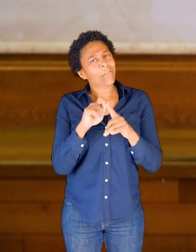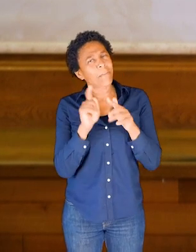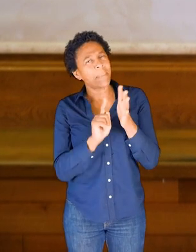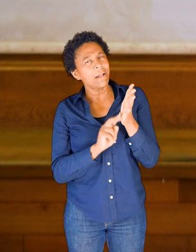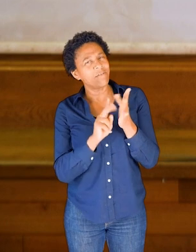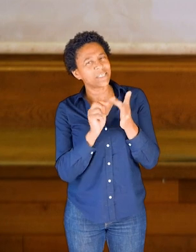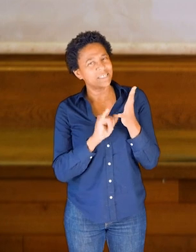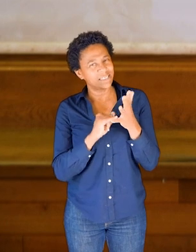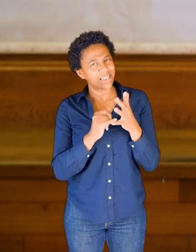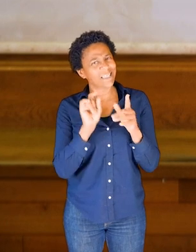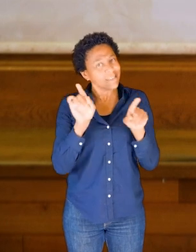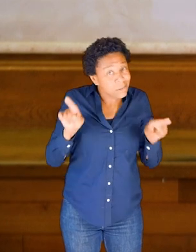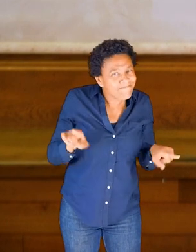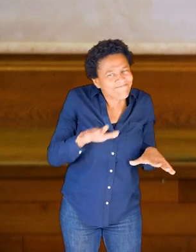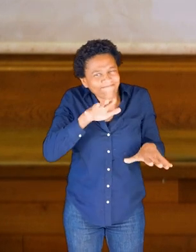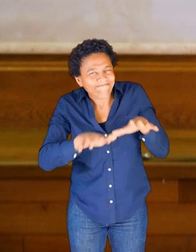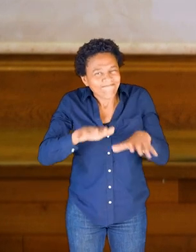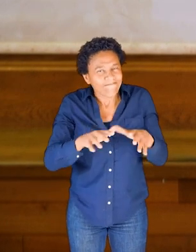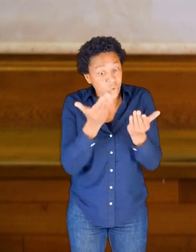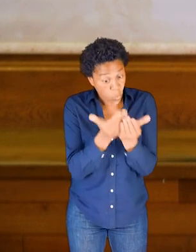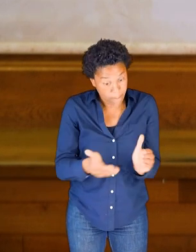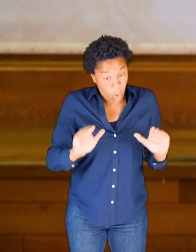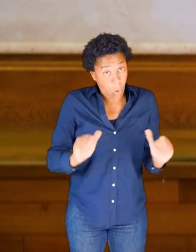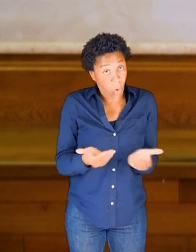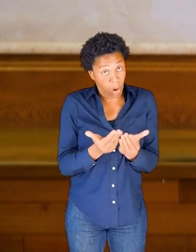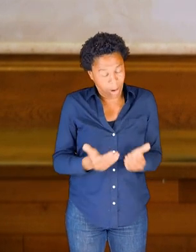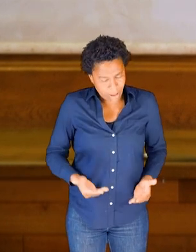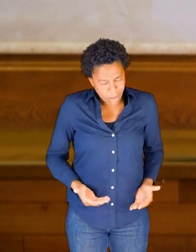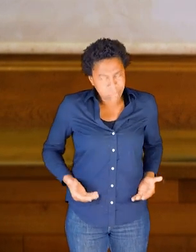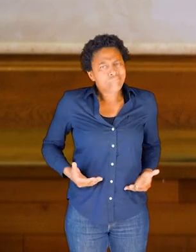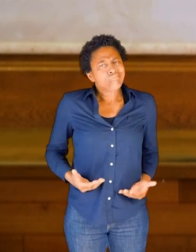So can I begin to move with a sense that I have this container,